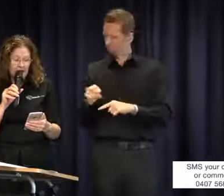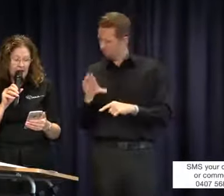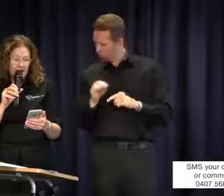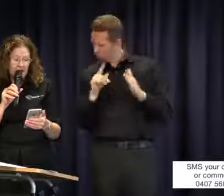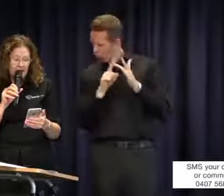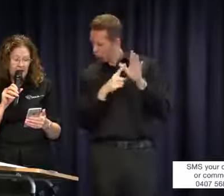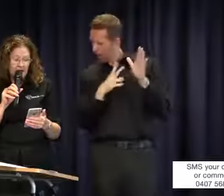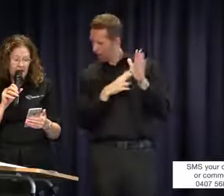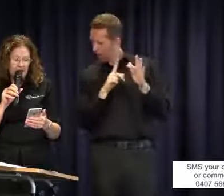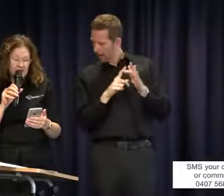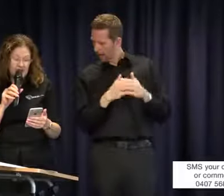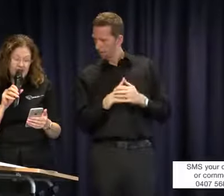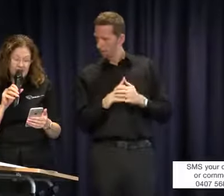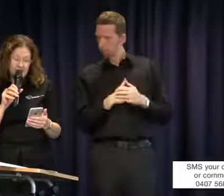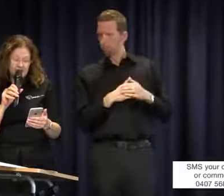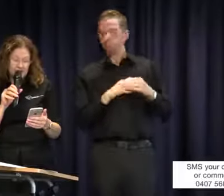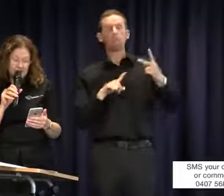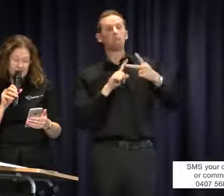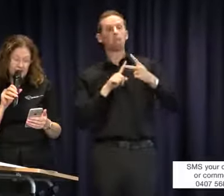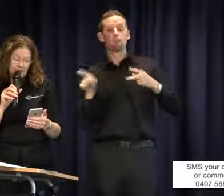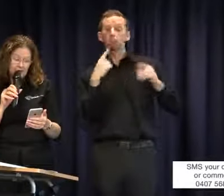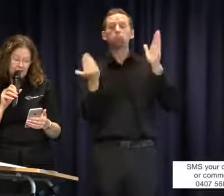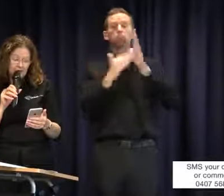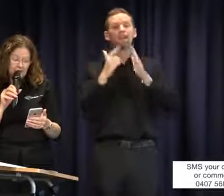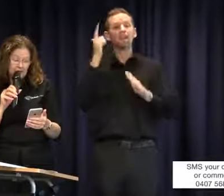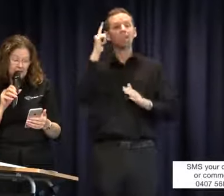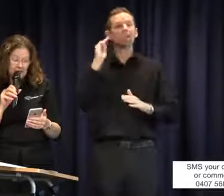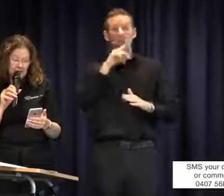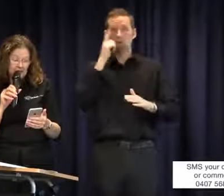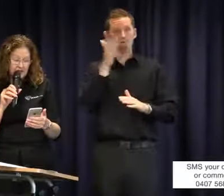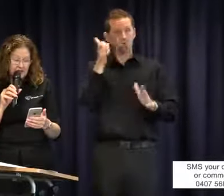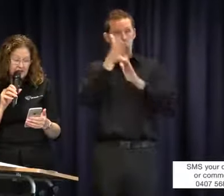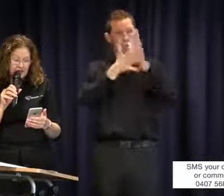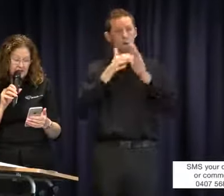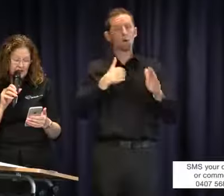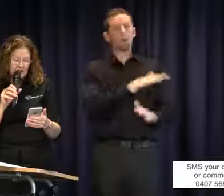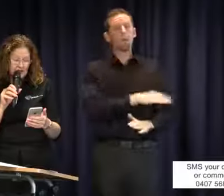also teachers of the deaf can't sign fluently and Ryan was struggling to understand her